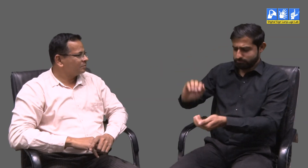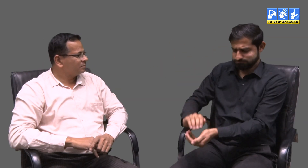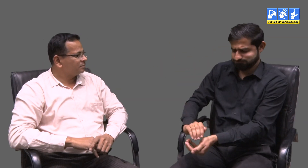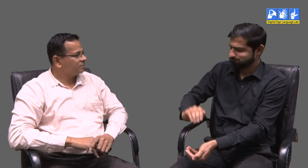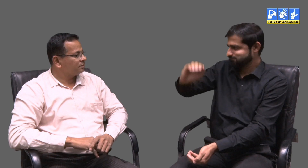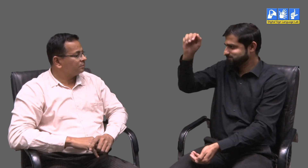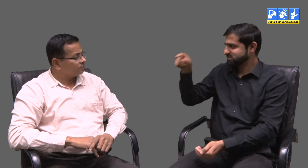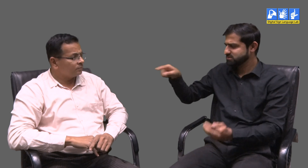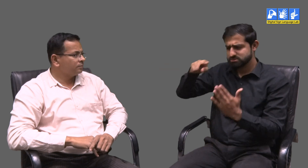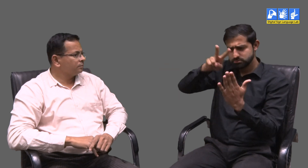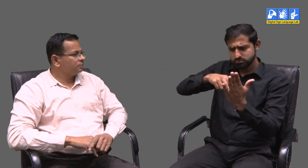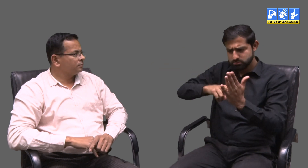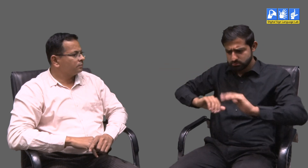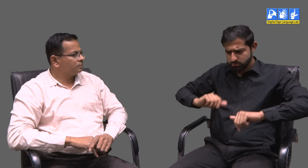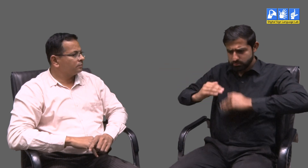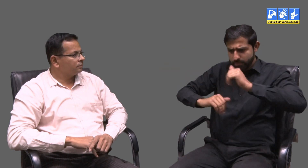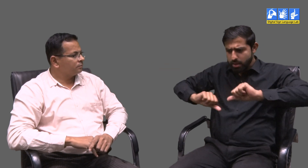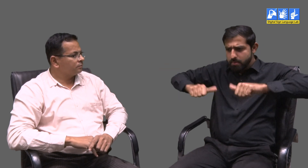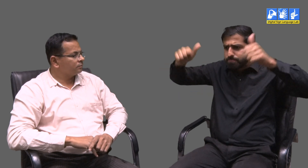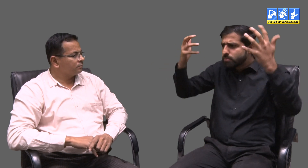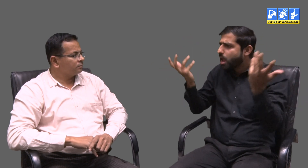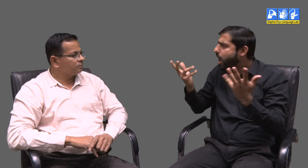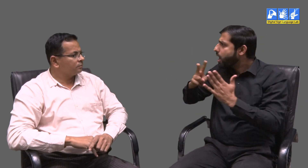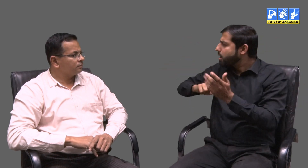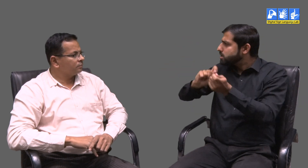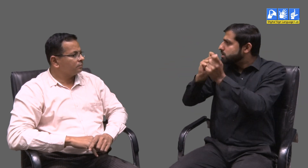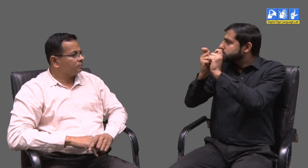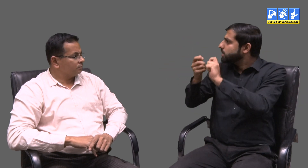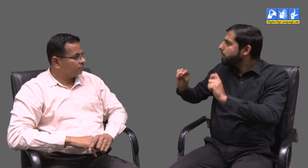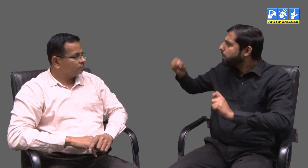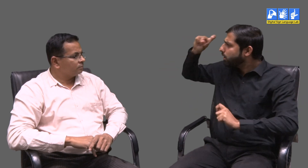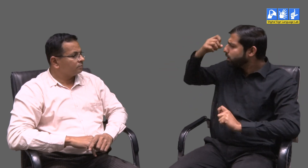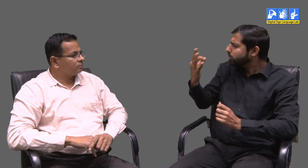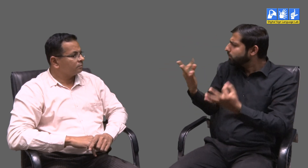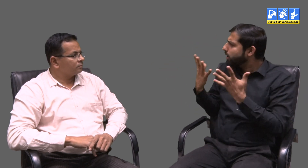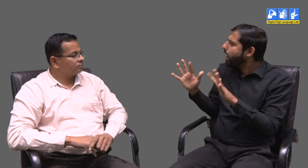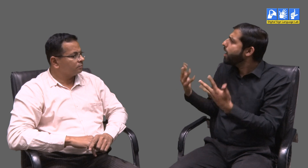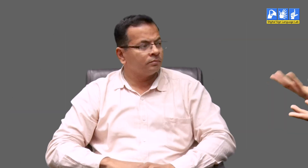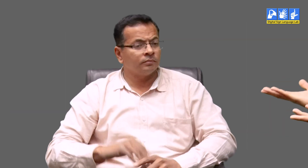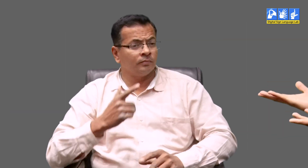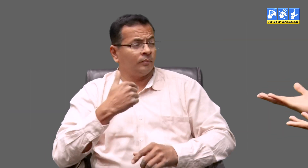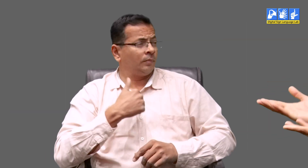Growing up how did you improve your reading writing skills? How did you become so proficient with your English language skills?